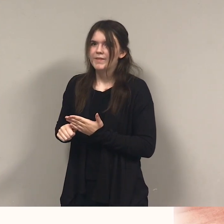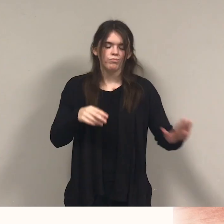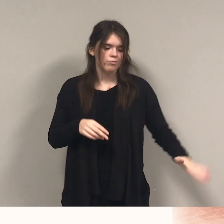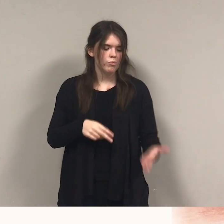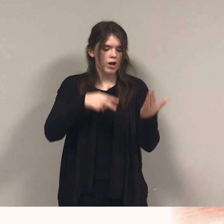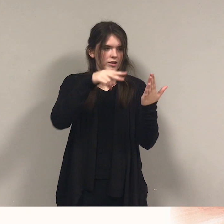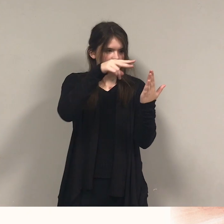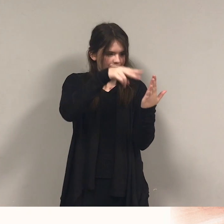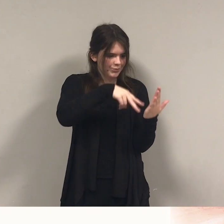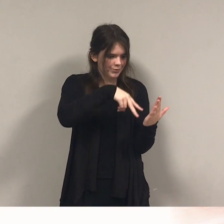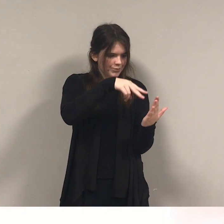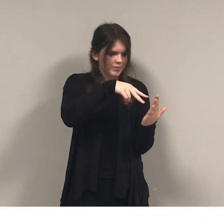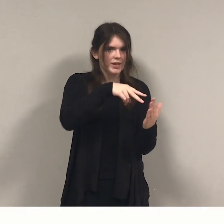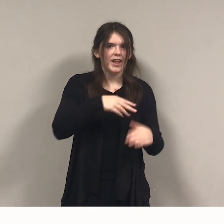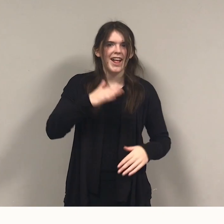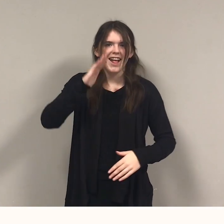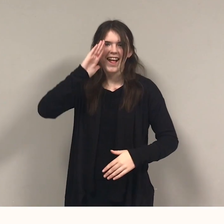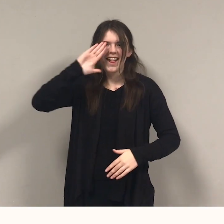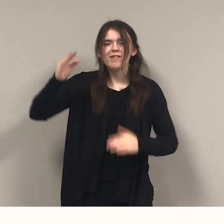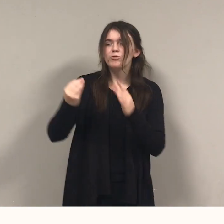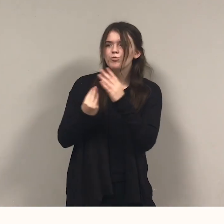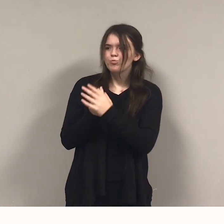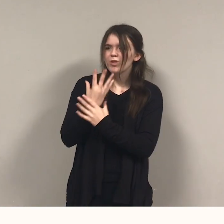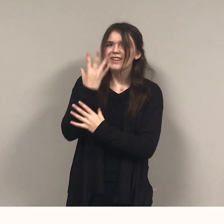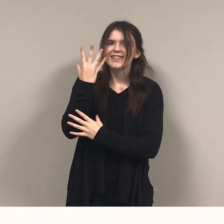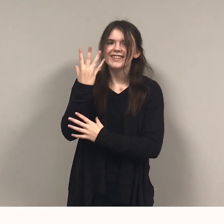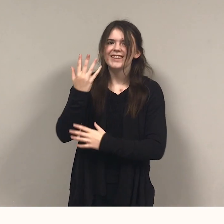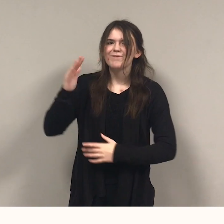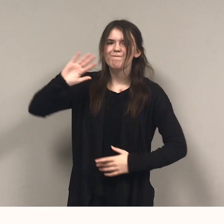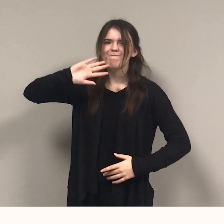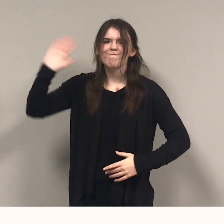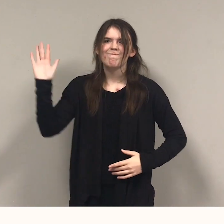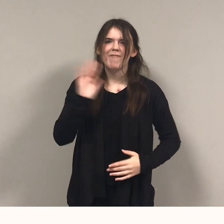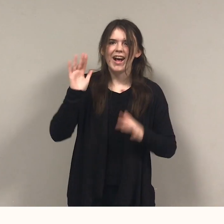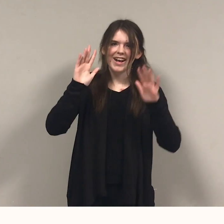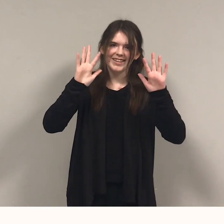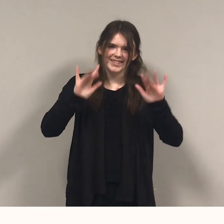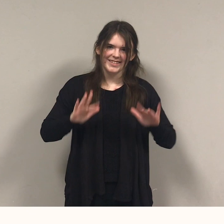Hello Spring! Good-bye snow! It's the Royal Talent Show!